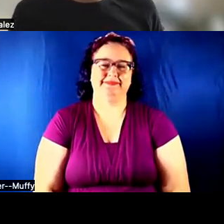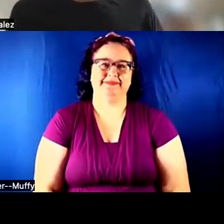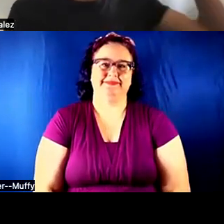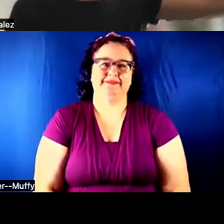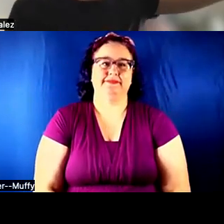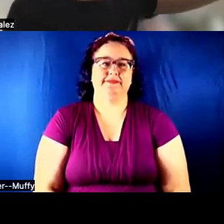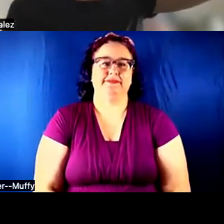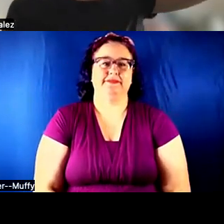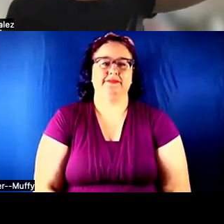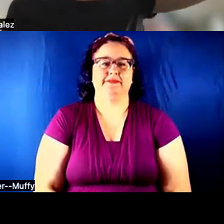I WILL WRITE IT DOWN.